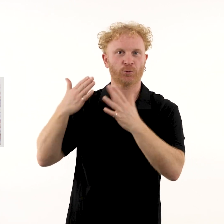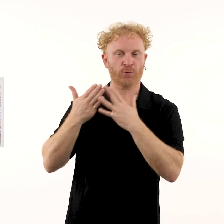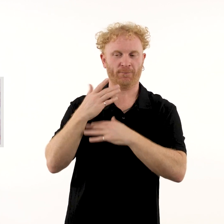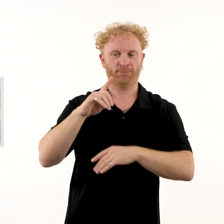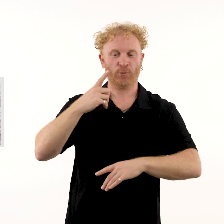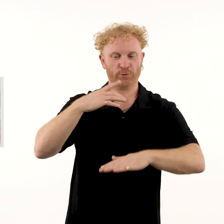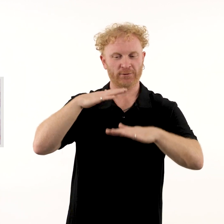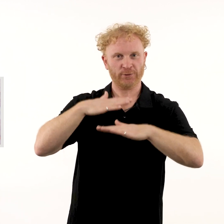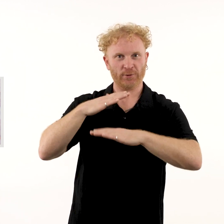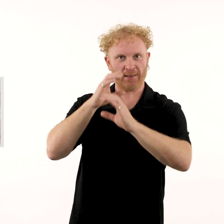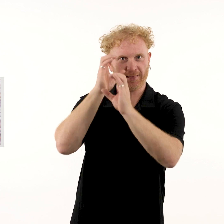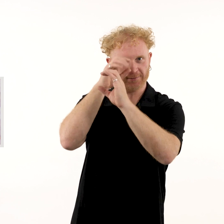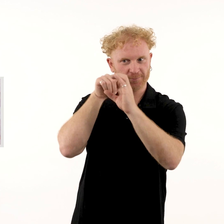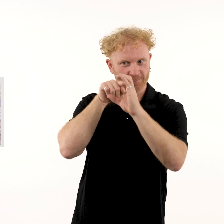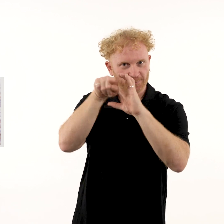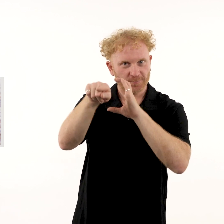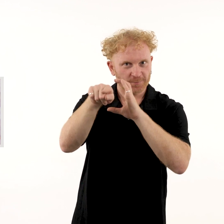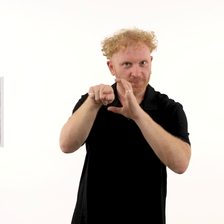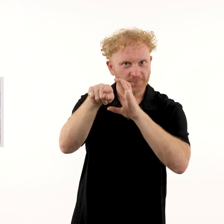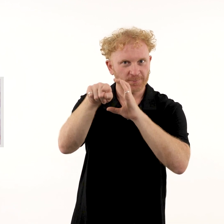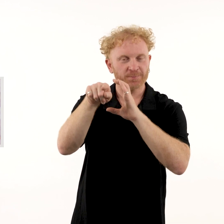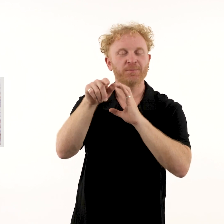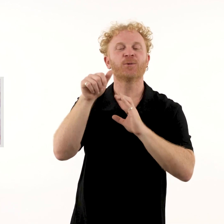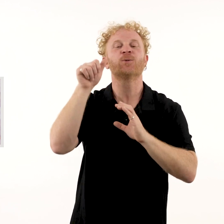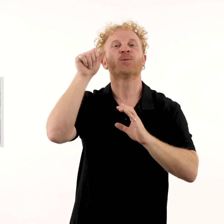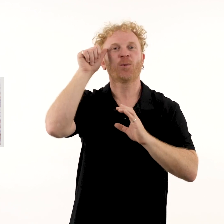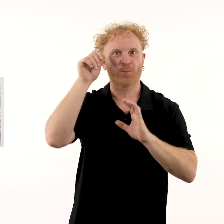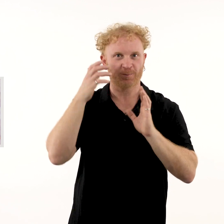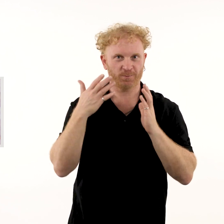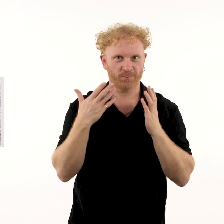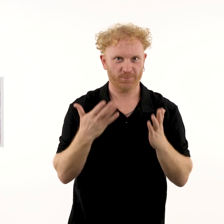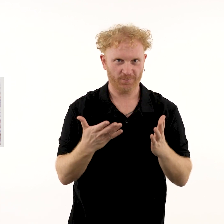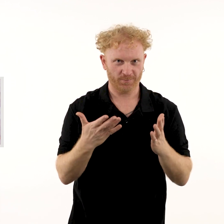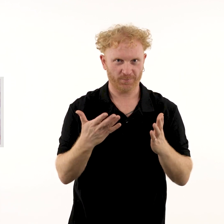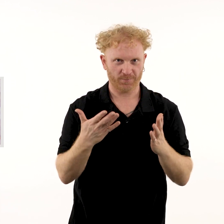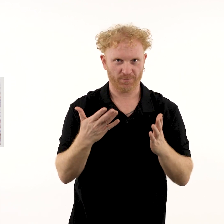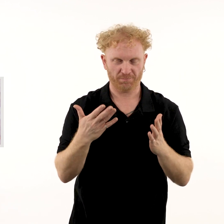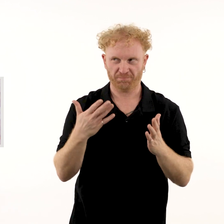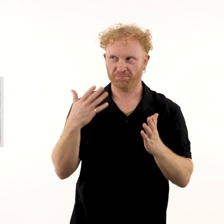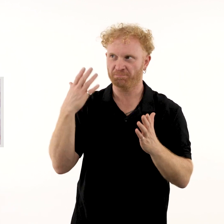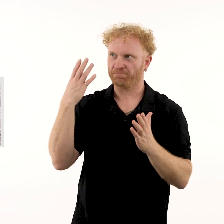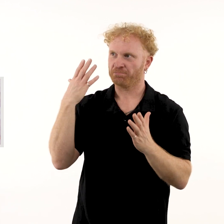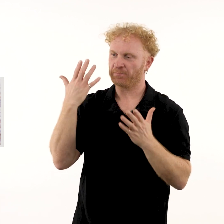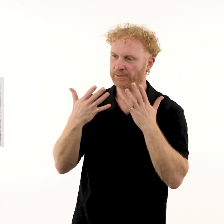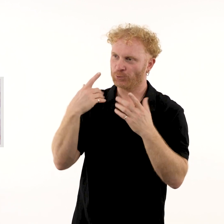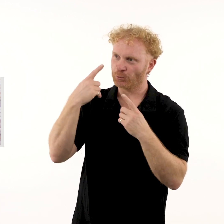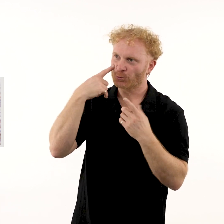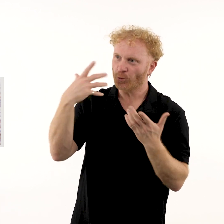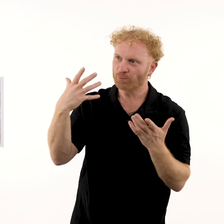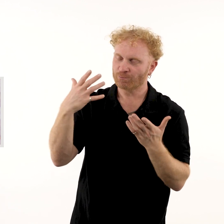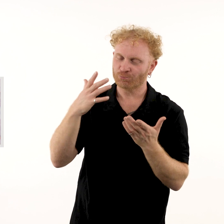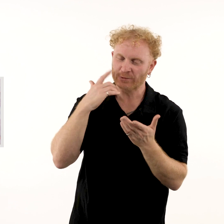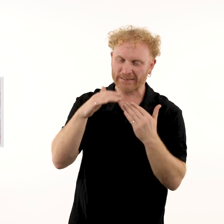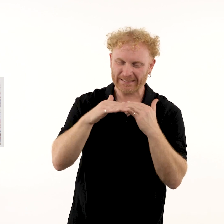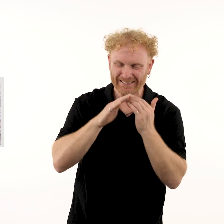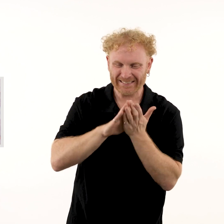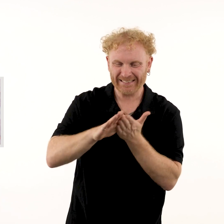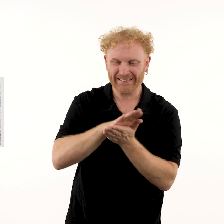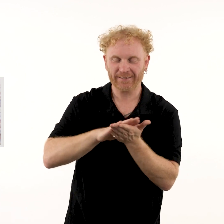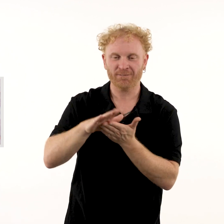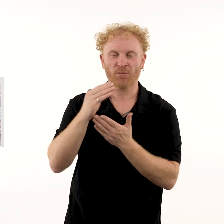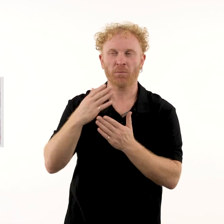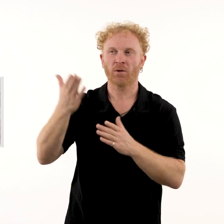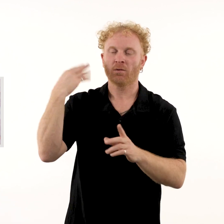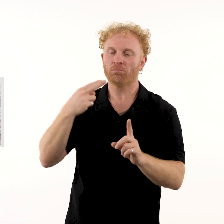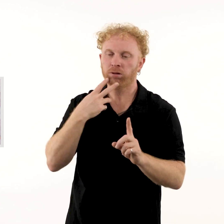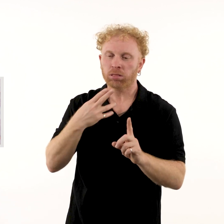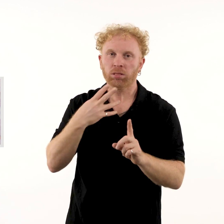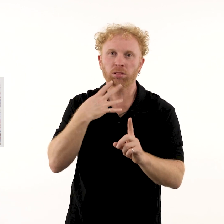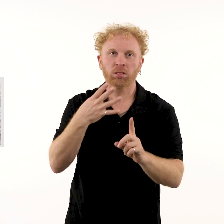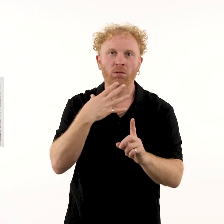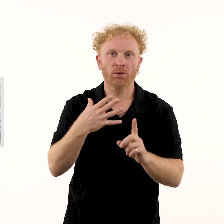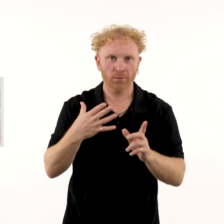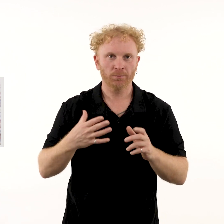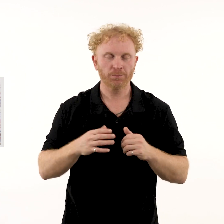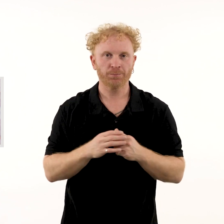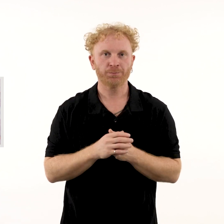through a First Nations lens, and the damage wrought by exploitation.